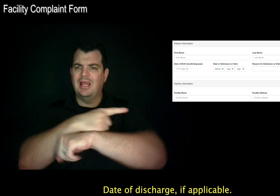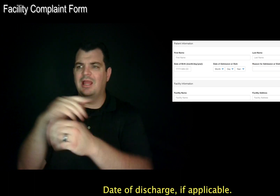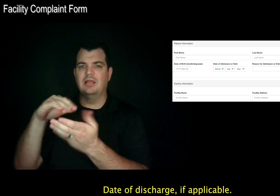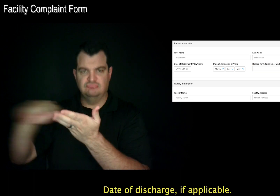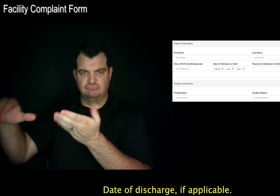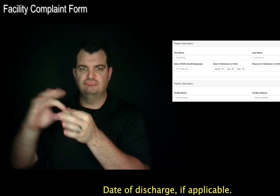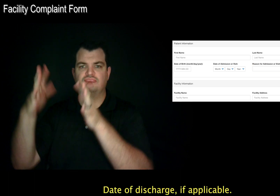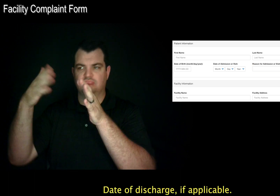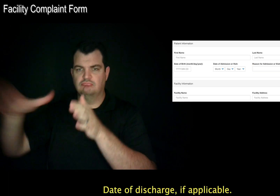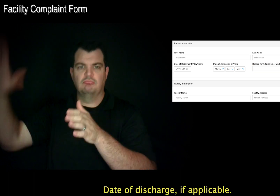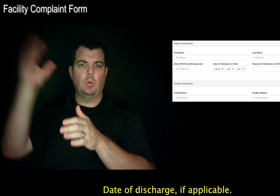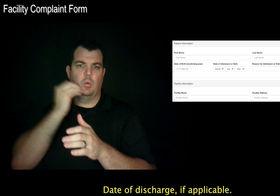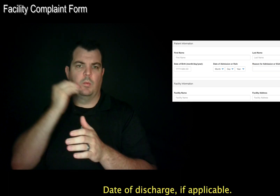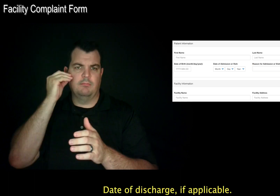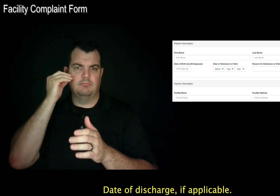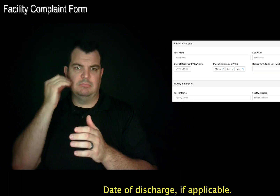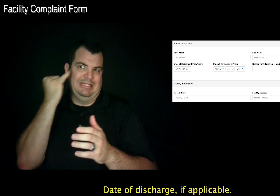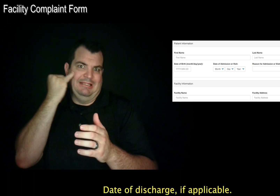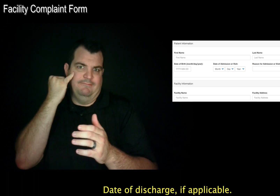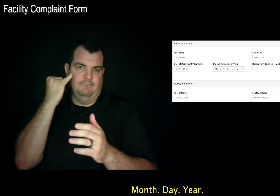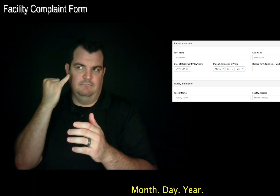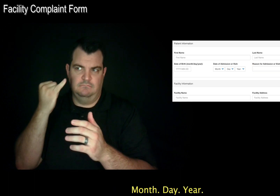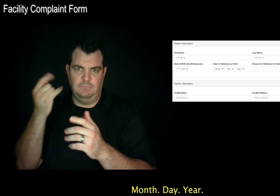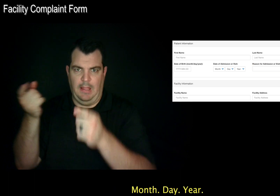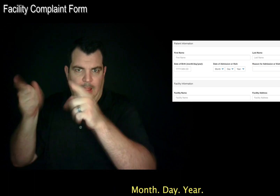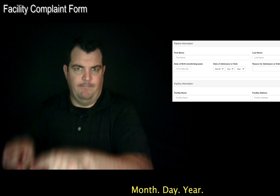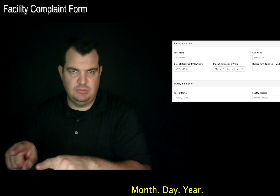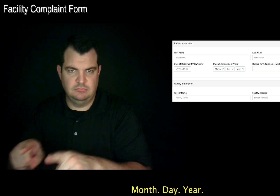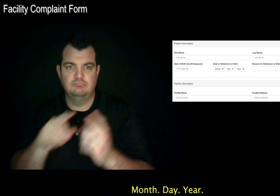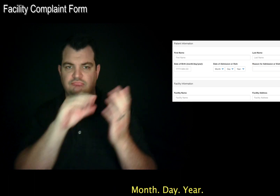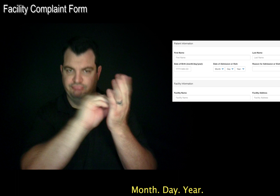Date of discharge, if applicable. Month. Day. Year.